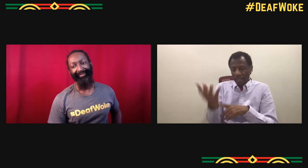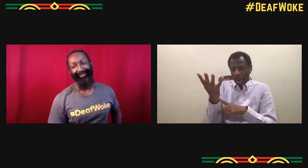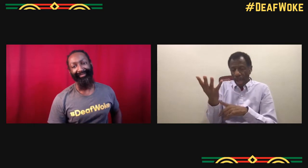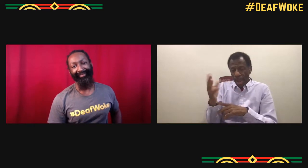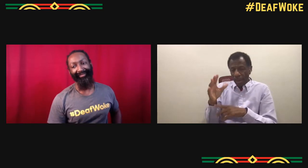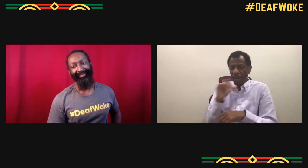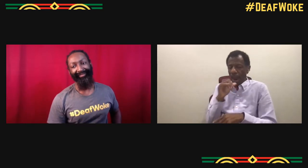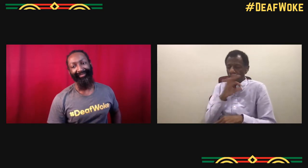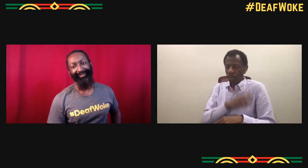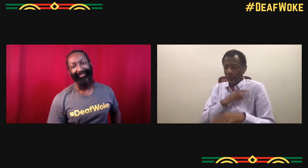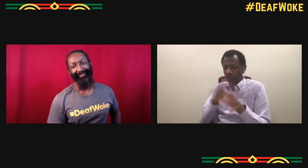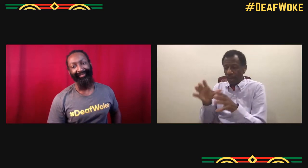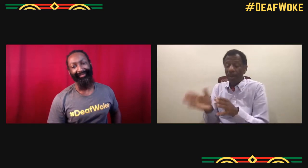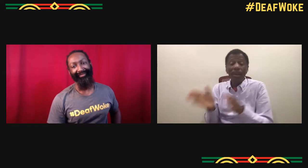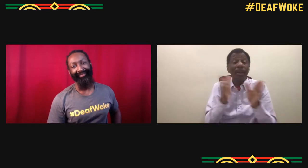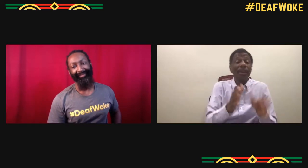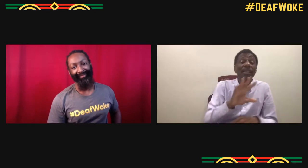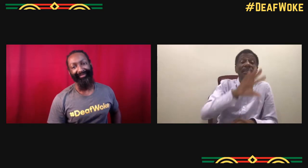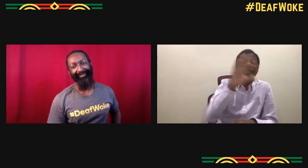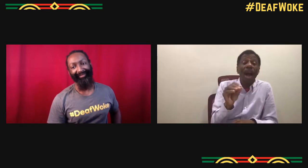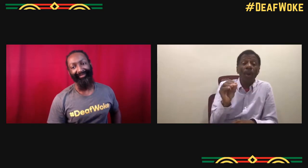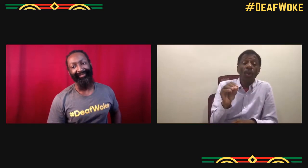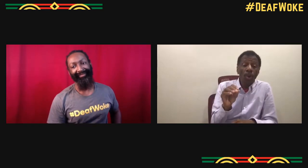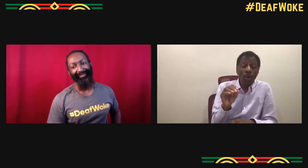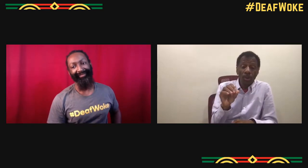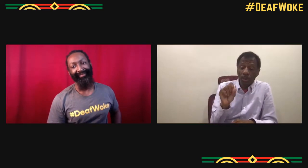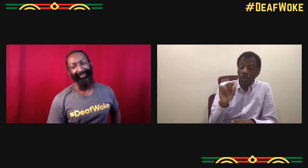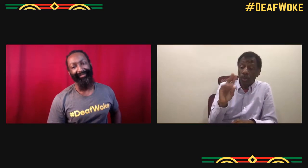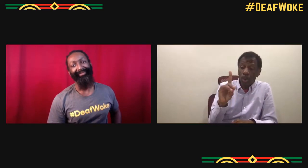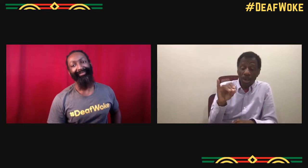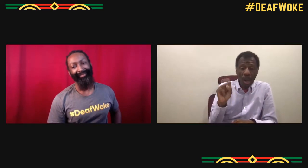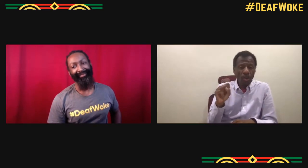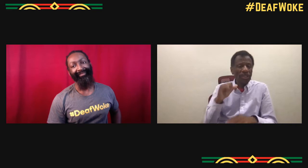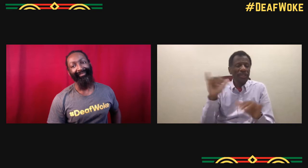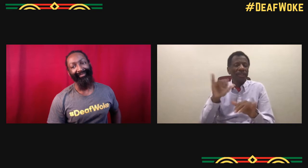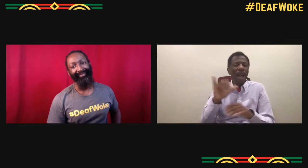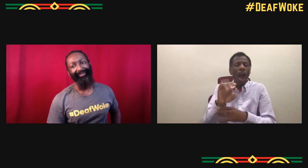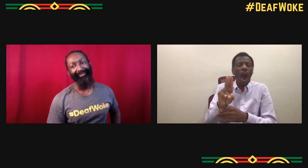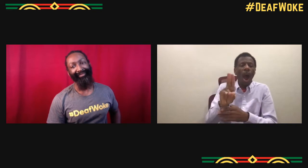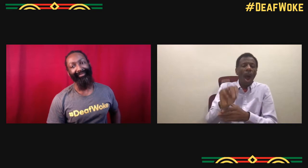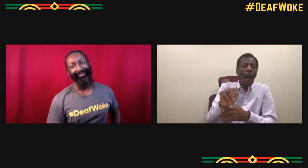it's all in one, it's compensating one. That non-profit is what we're working on there